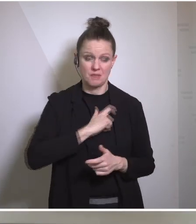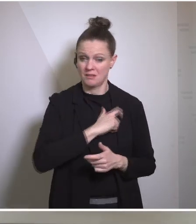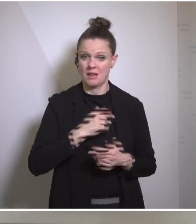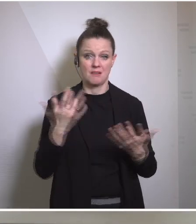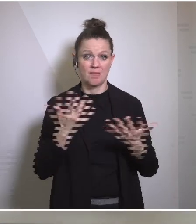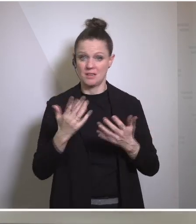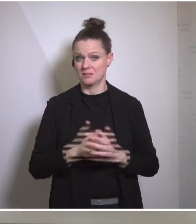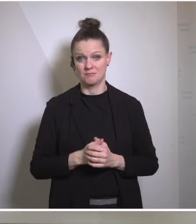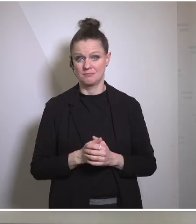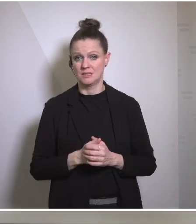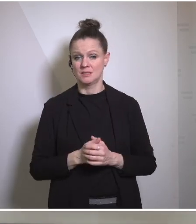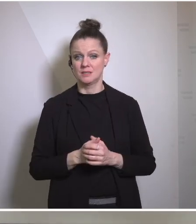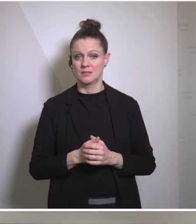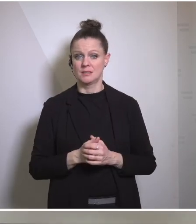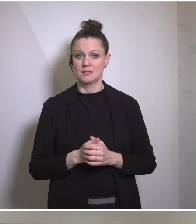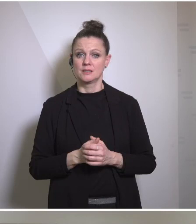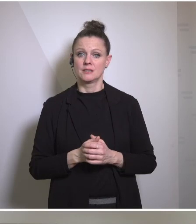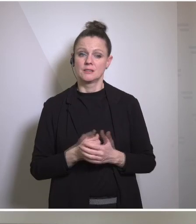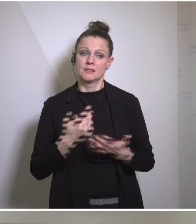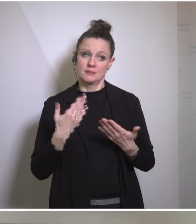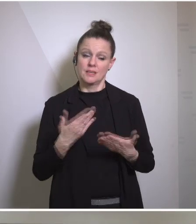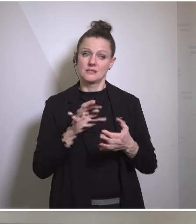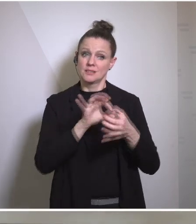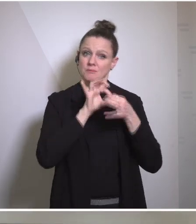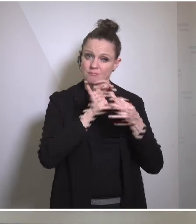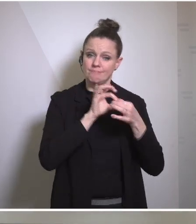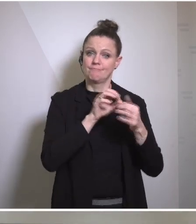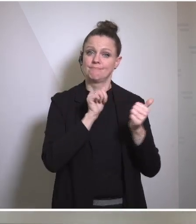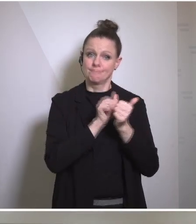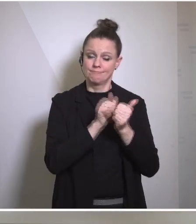our own government was. That's the nature of the relationship. Also the nature of the relationship